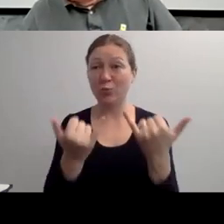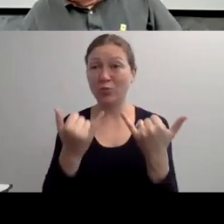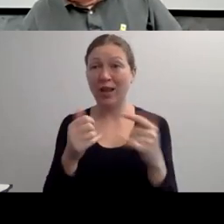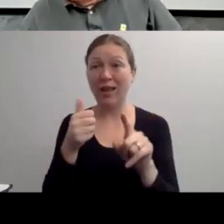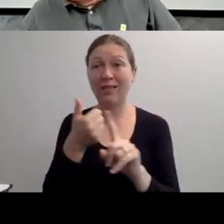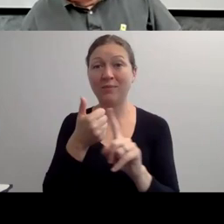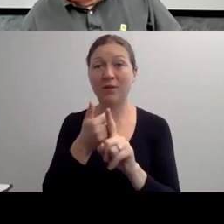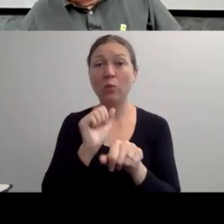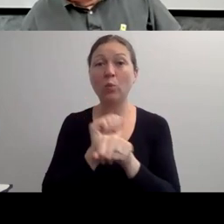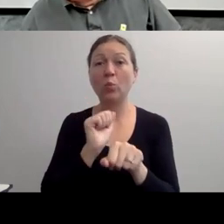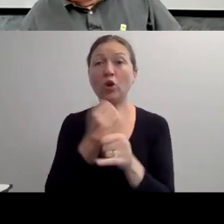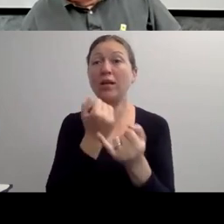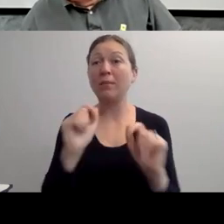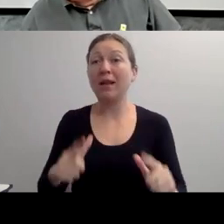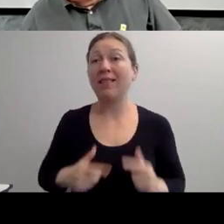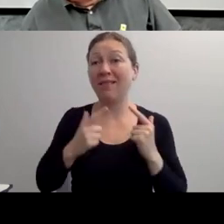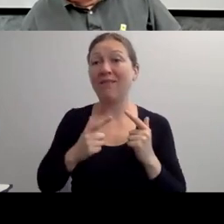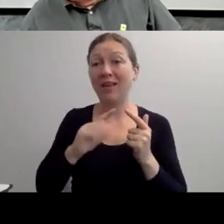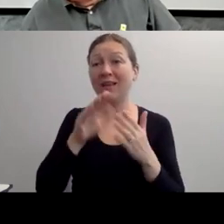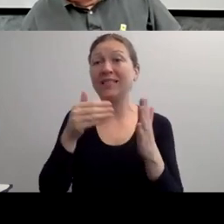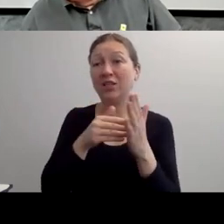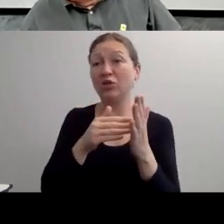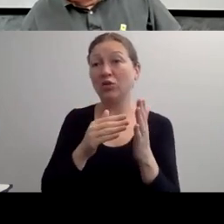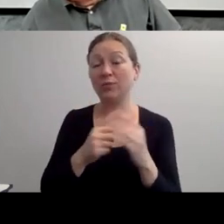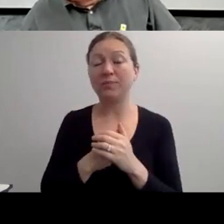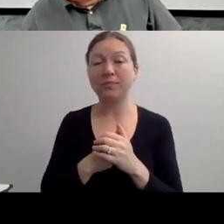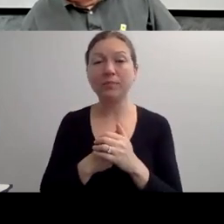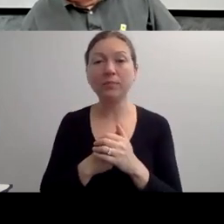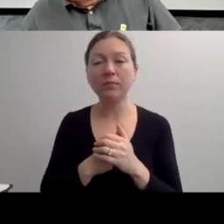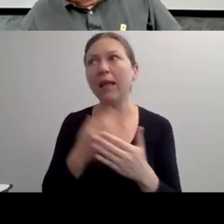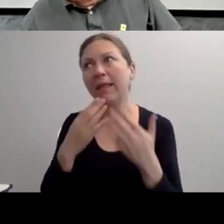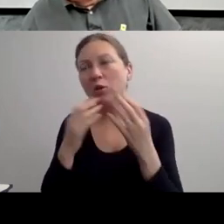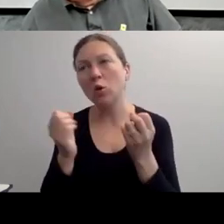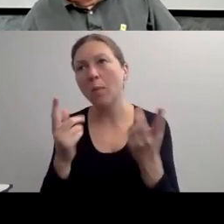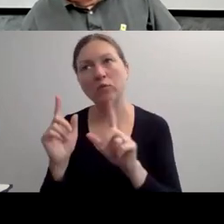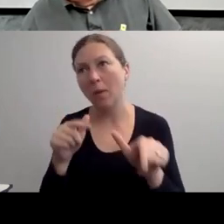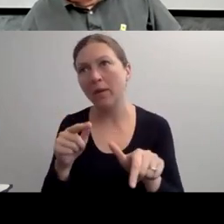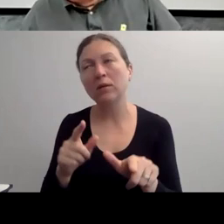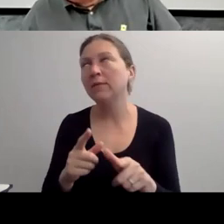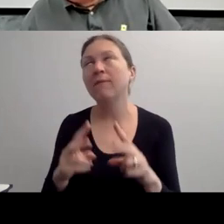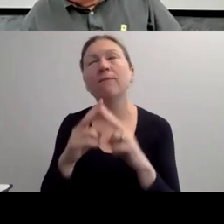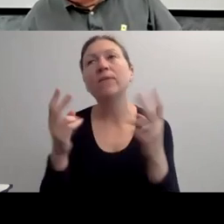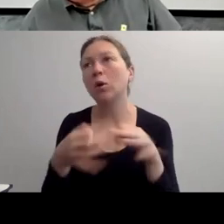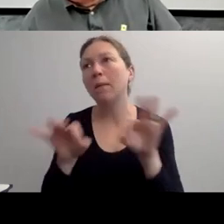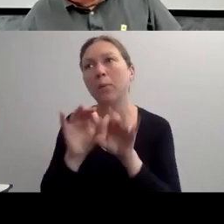AND THE WHOLE IDEA BEHIND CONSUMER DIRECTED SERVICES IS THAT PEOPLE WITH DISABILITIES